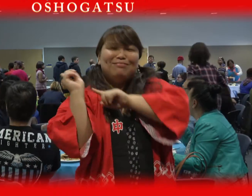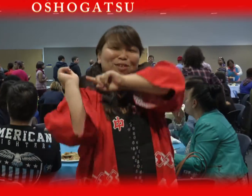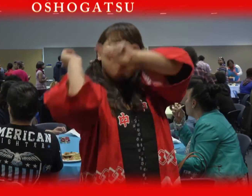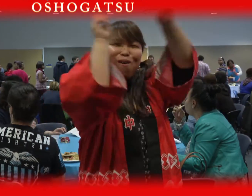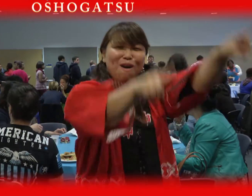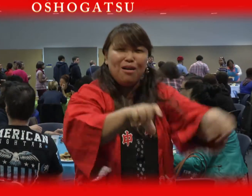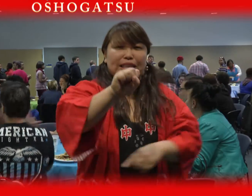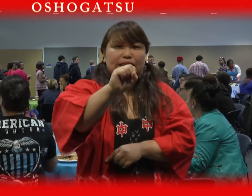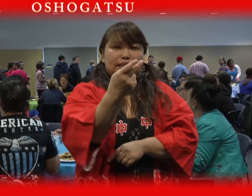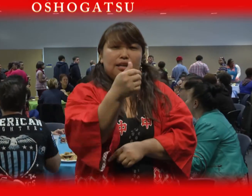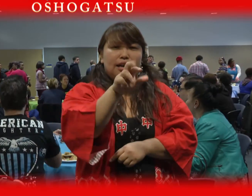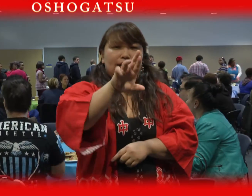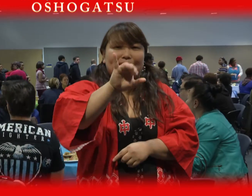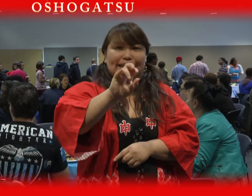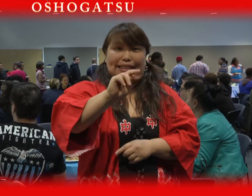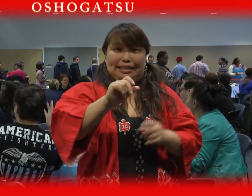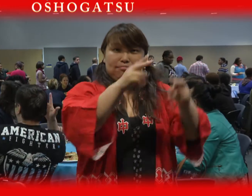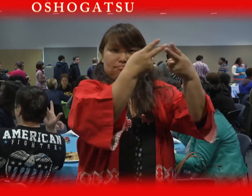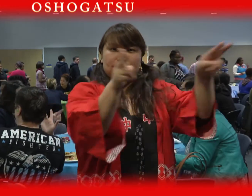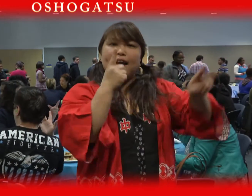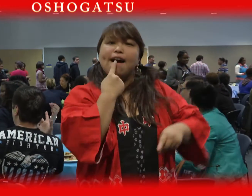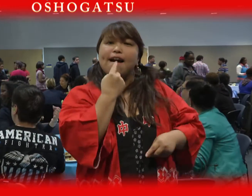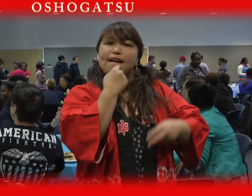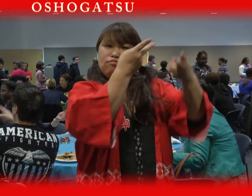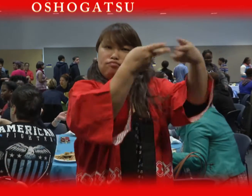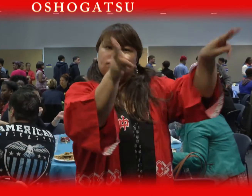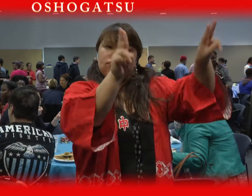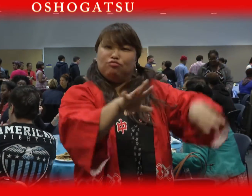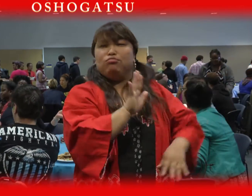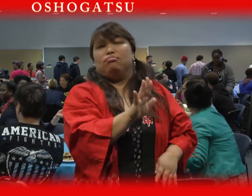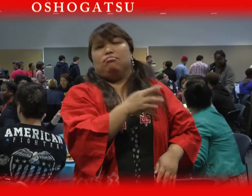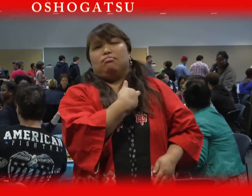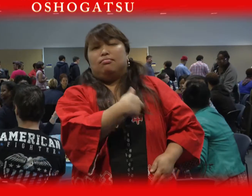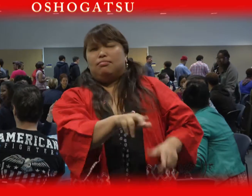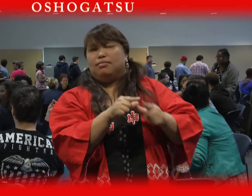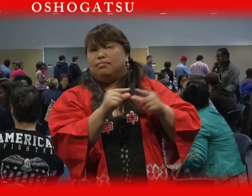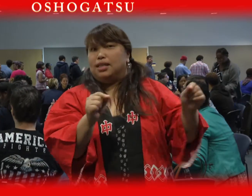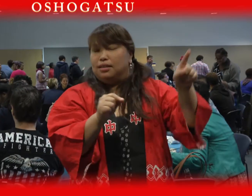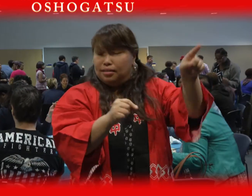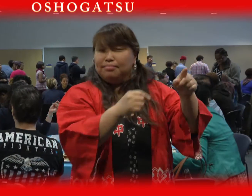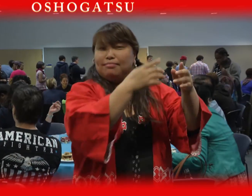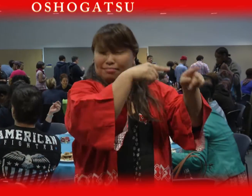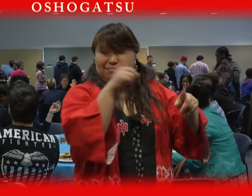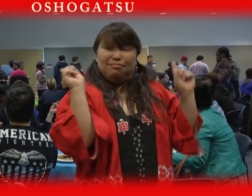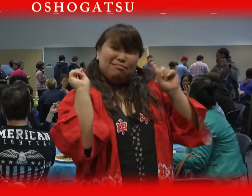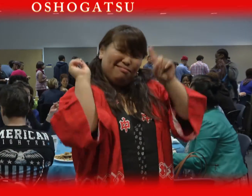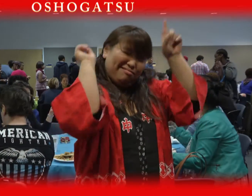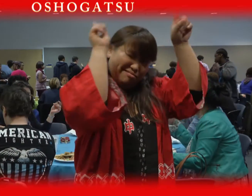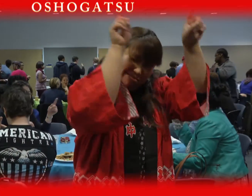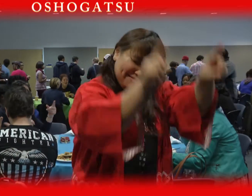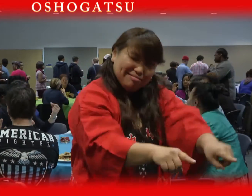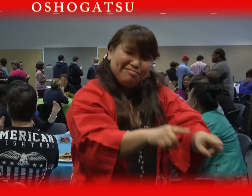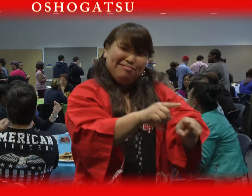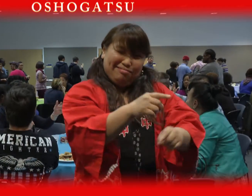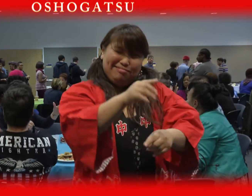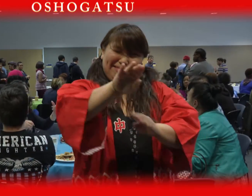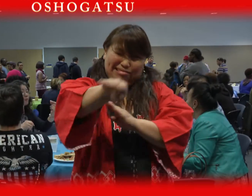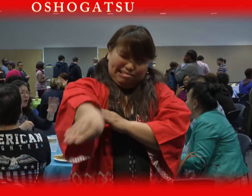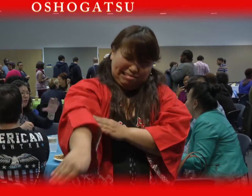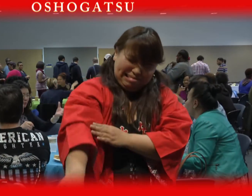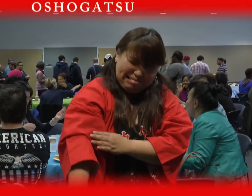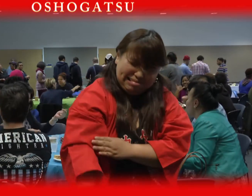then go to a Shinto shrine, which is painted red, a religious structure in Japan